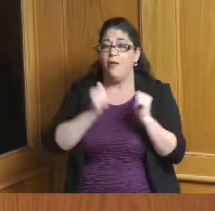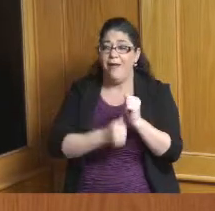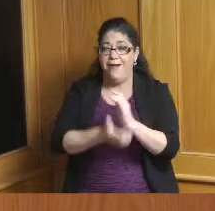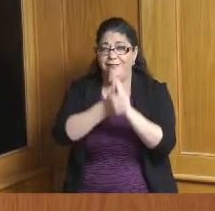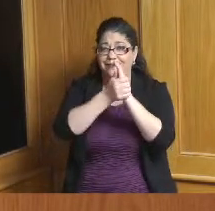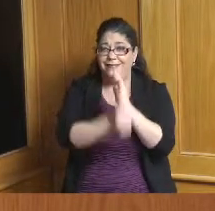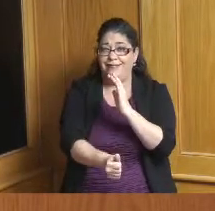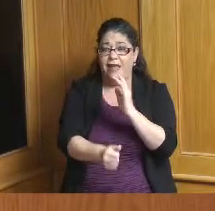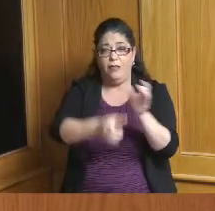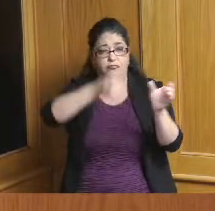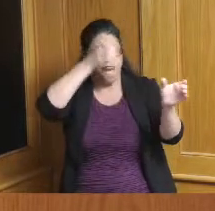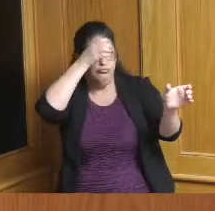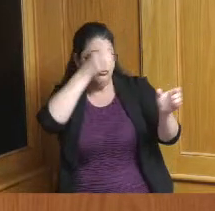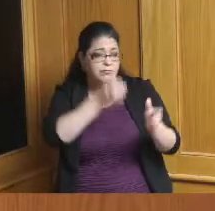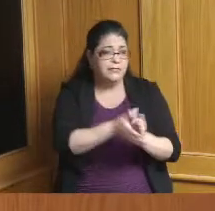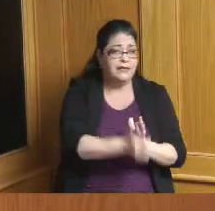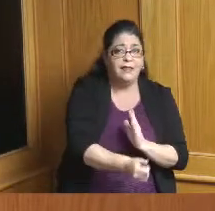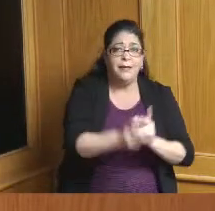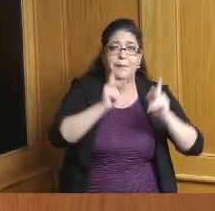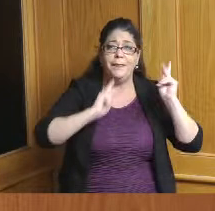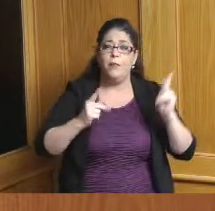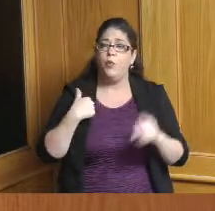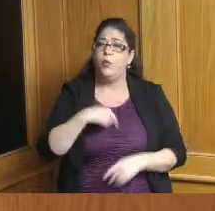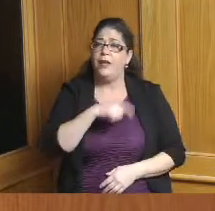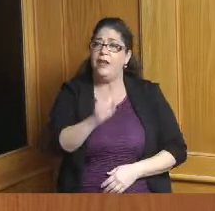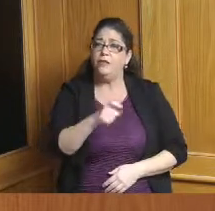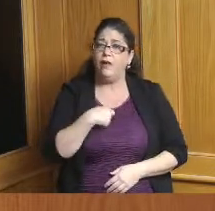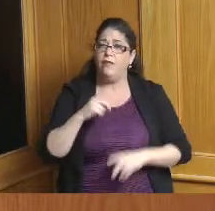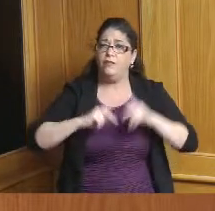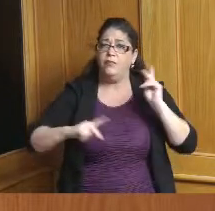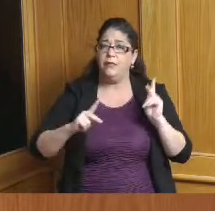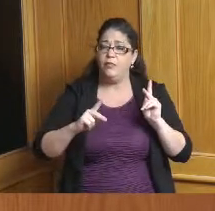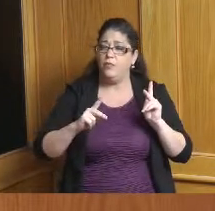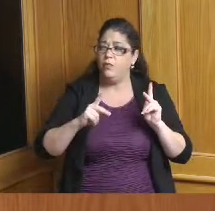and so I think it's appropriate that we have a robust conversation related to the talent piece